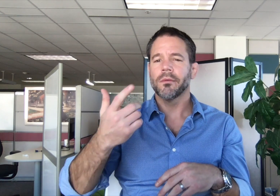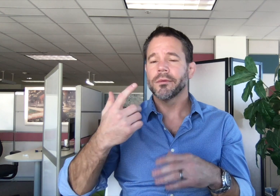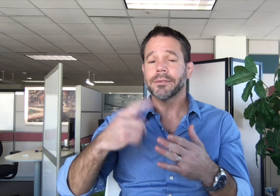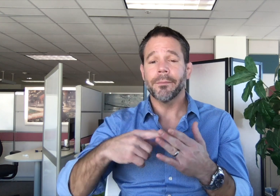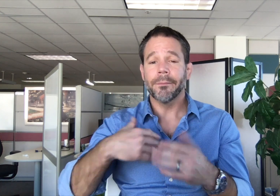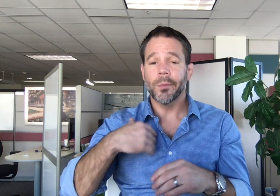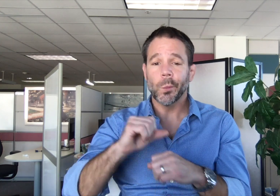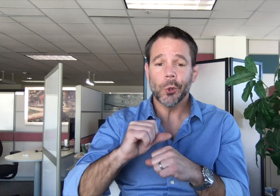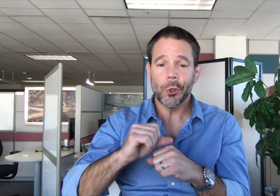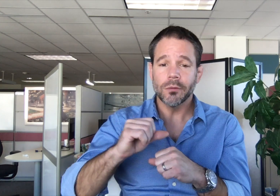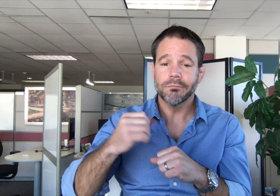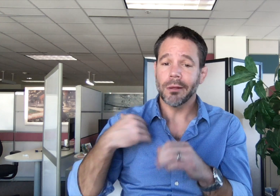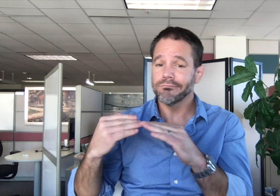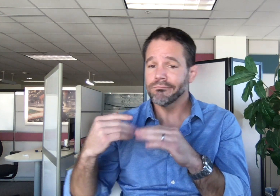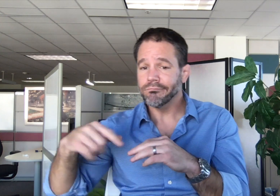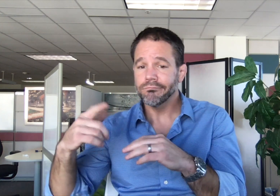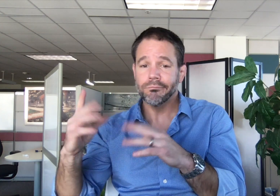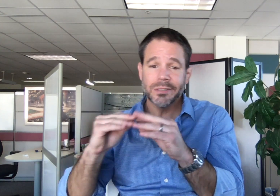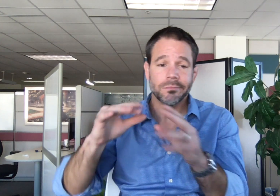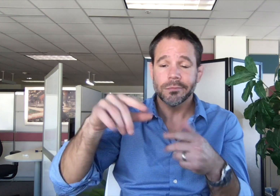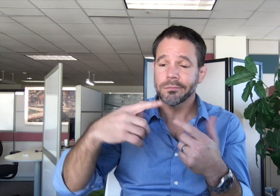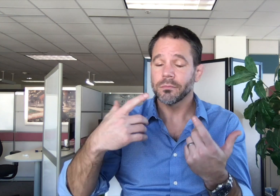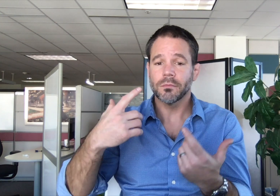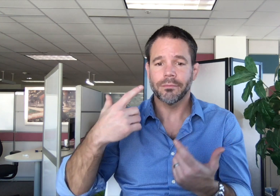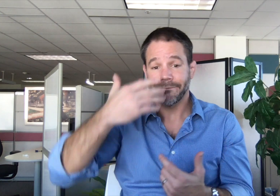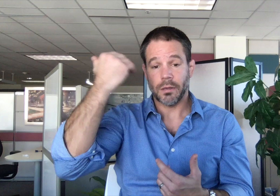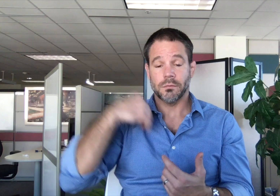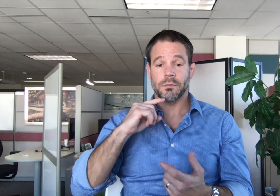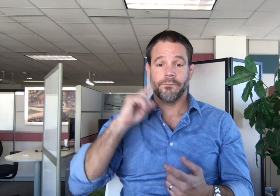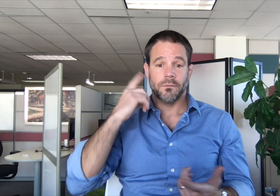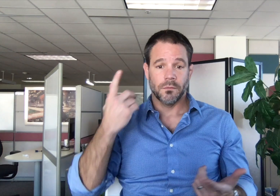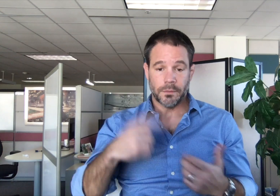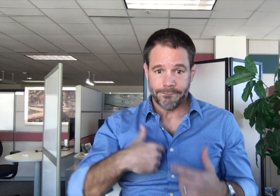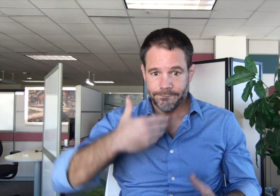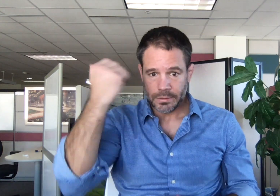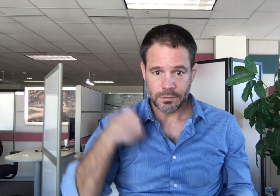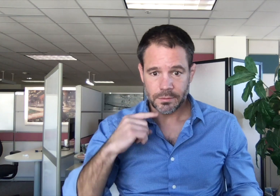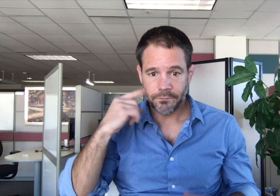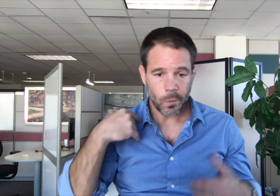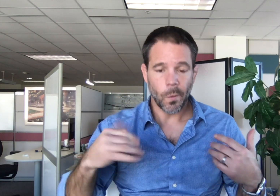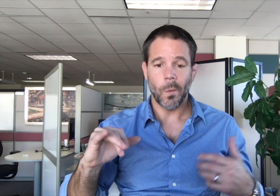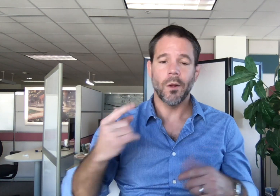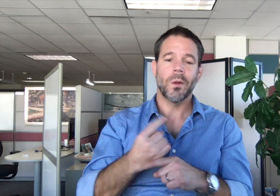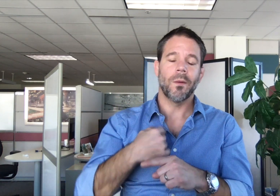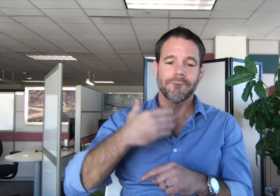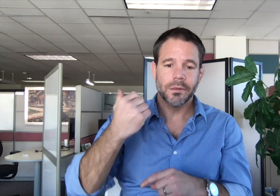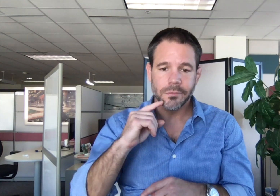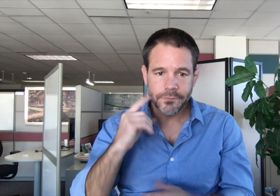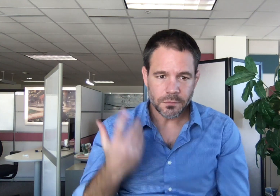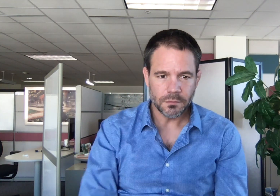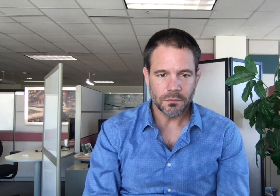that my colleagues and I often forget I am deaf.